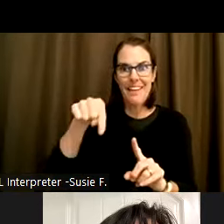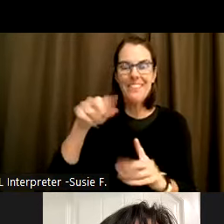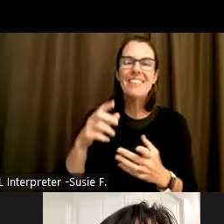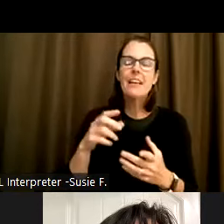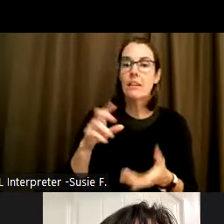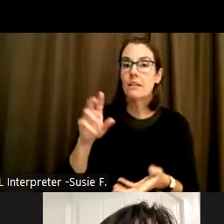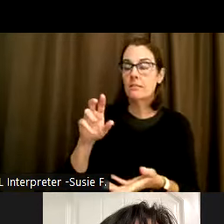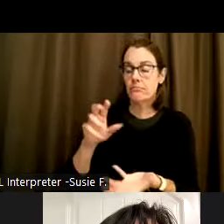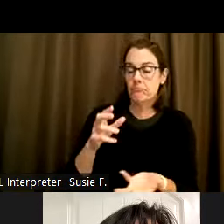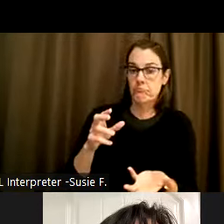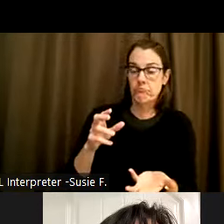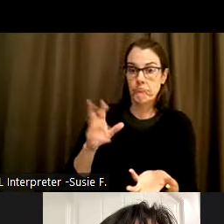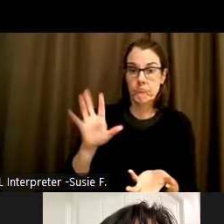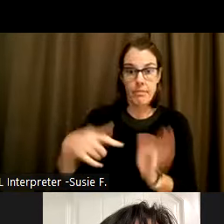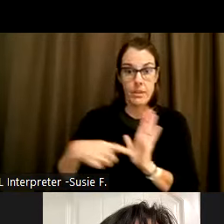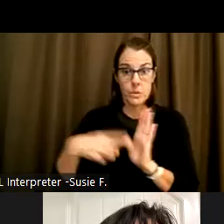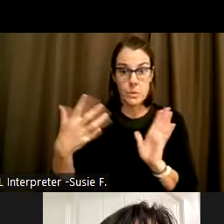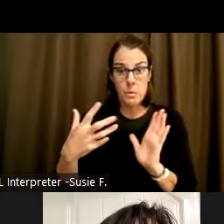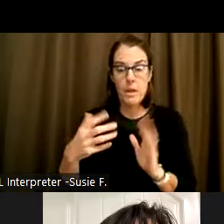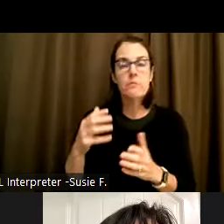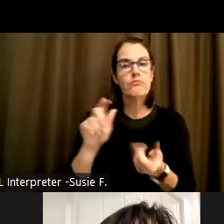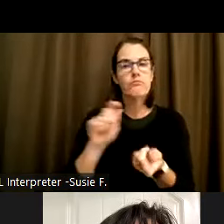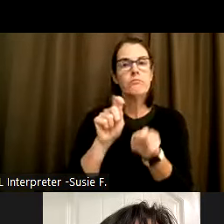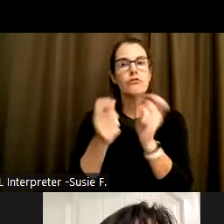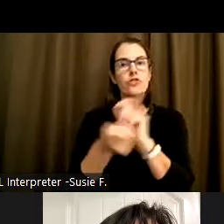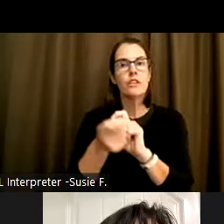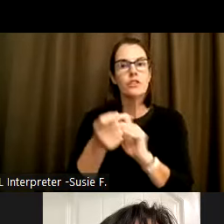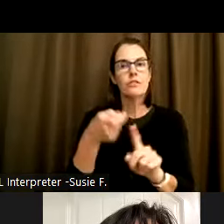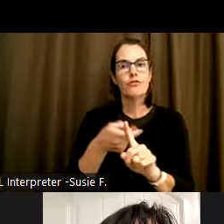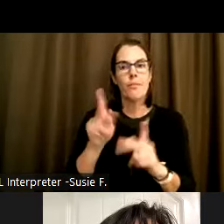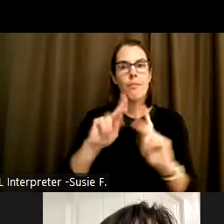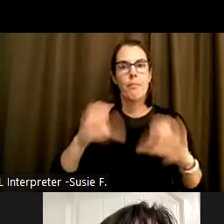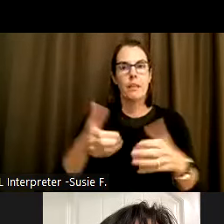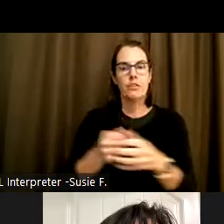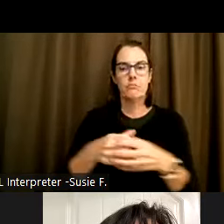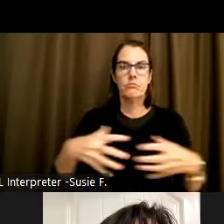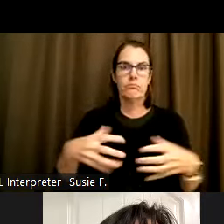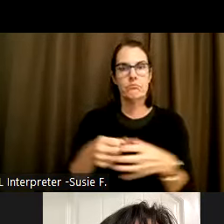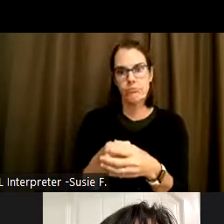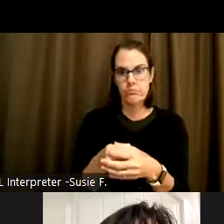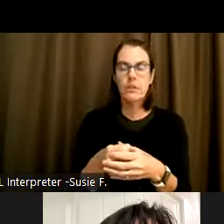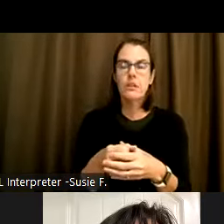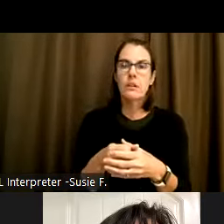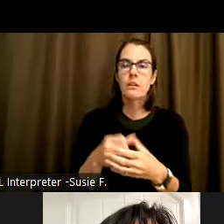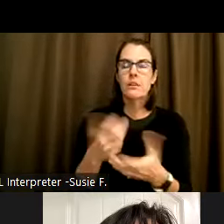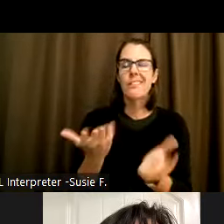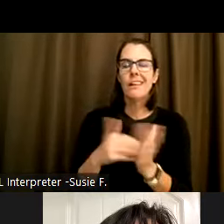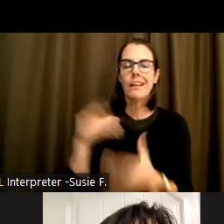where there were changes in the population both as total population and as a percentage. Between the